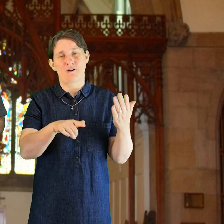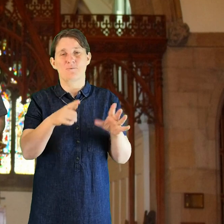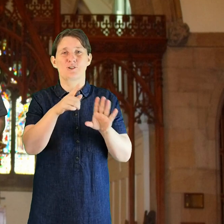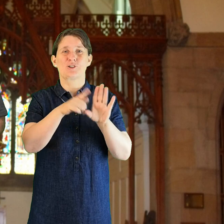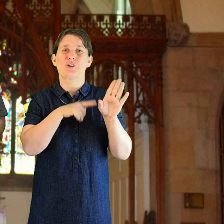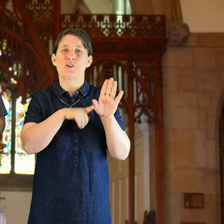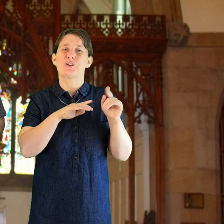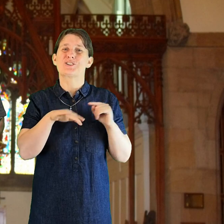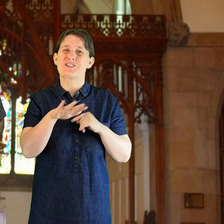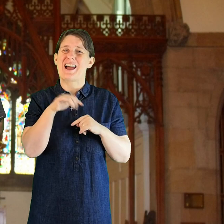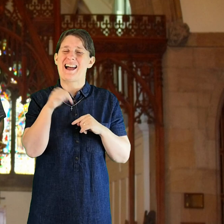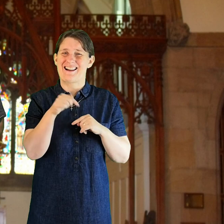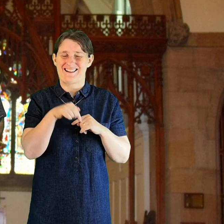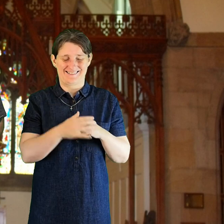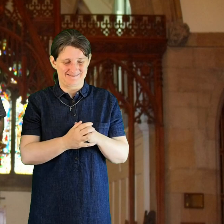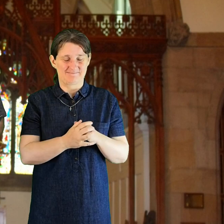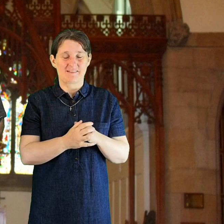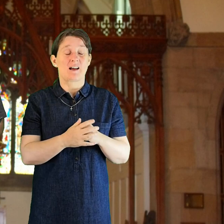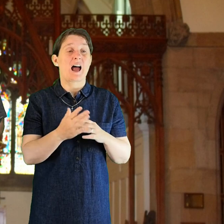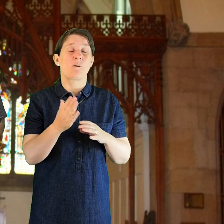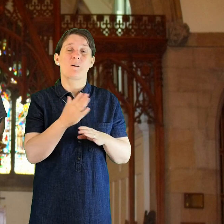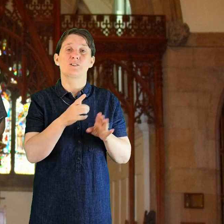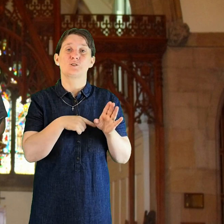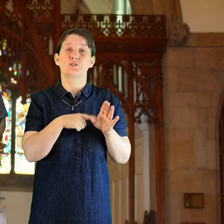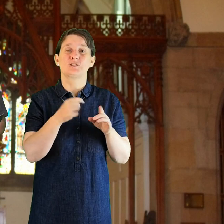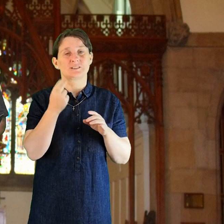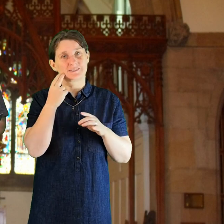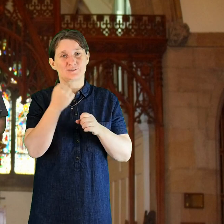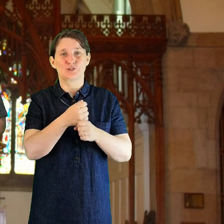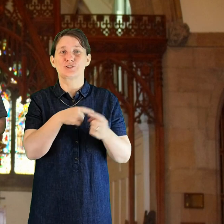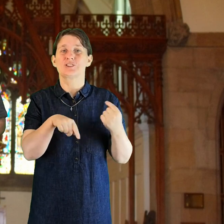and from the West Yorkshire Deaf churches Let's pray together